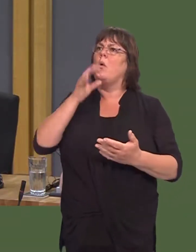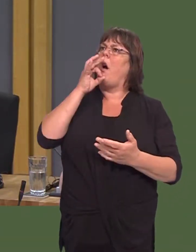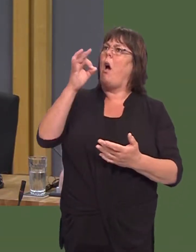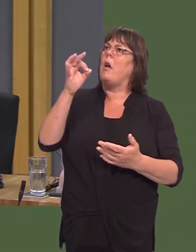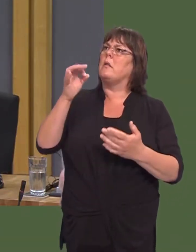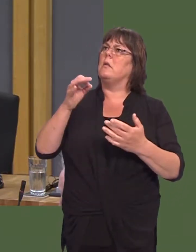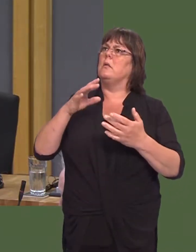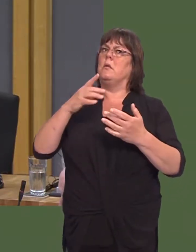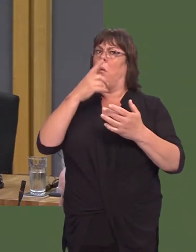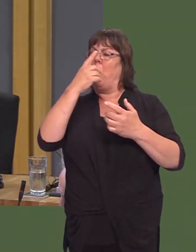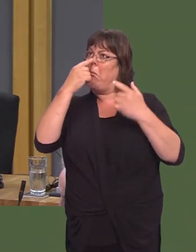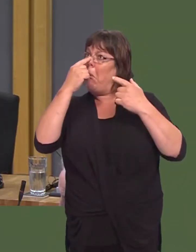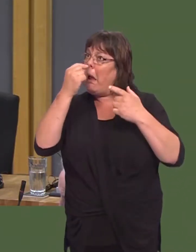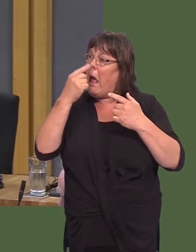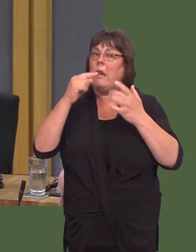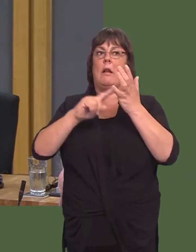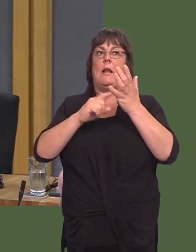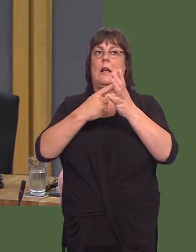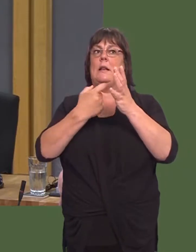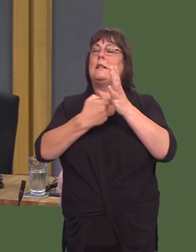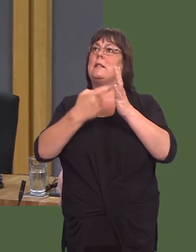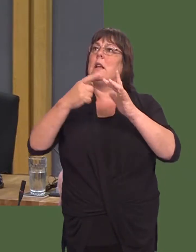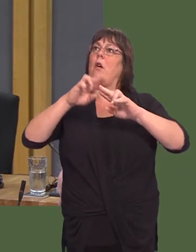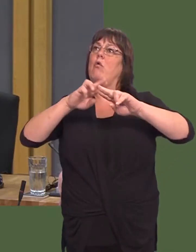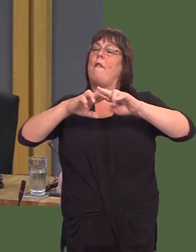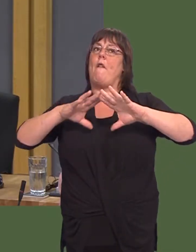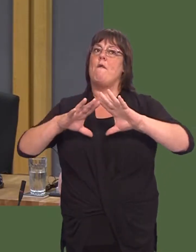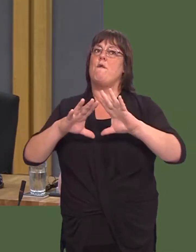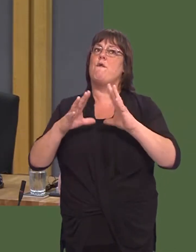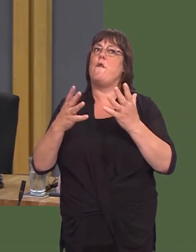ni gyrraedd y sefyllfa lle mae mynediad di-dariff, rhydd gyda ni, o amaeth i weithgynhyrchu yng